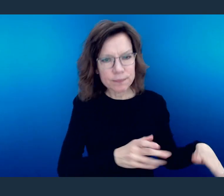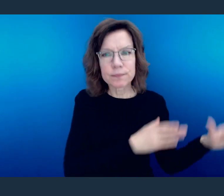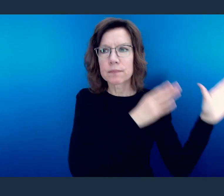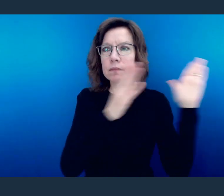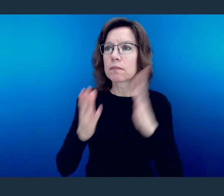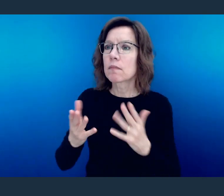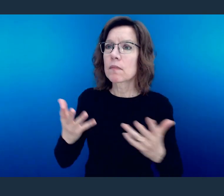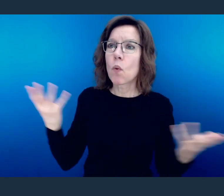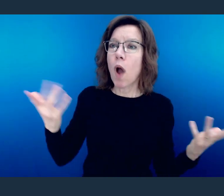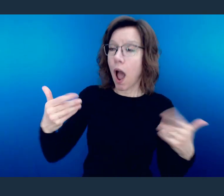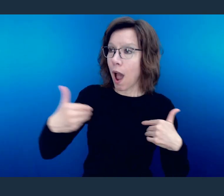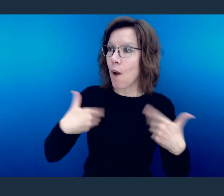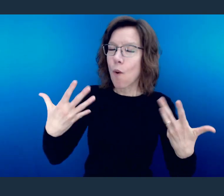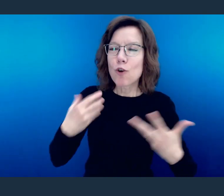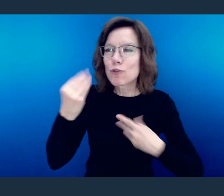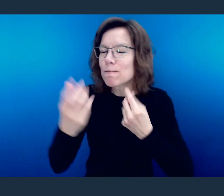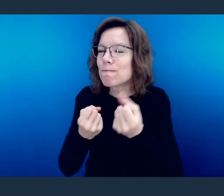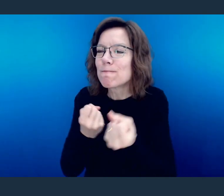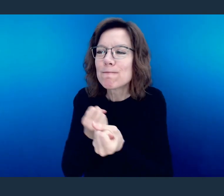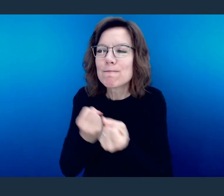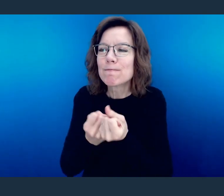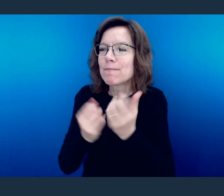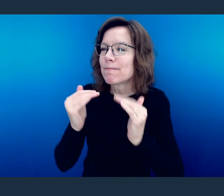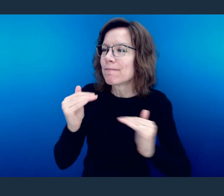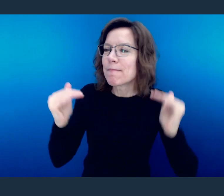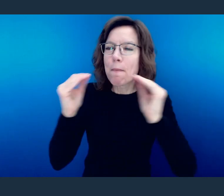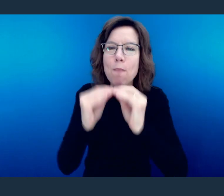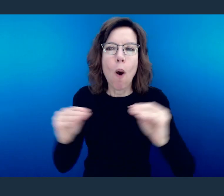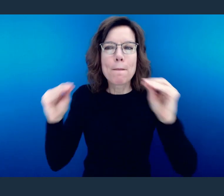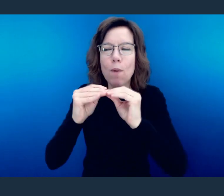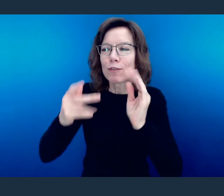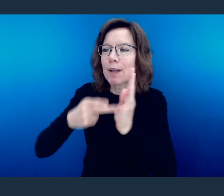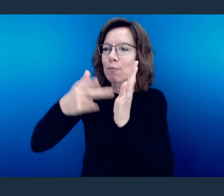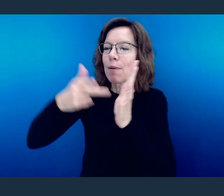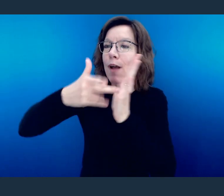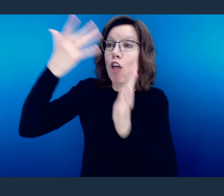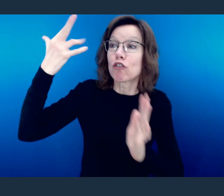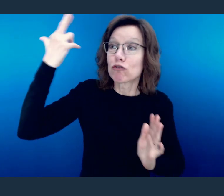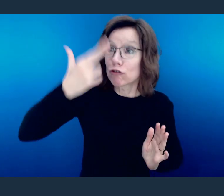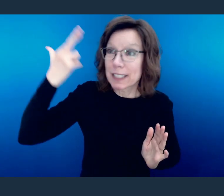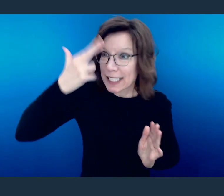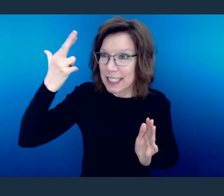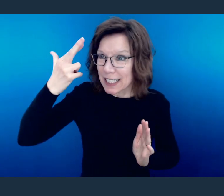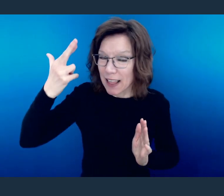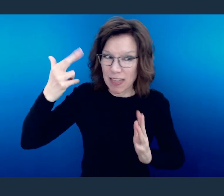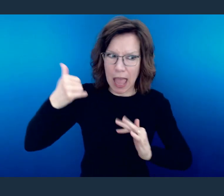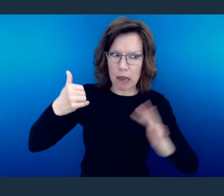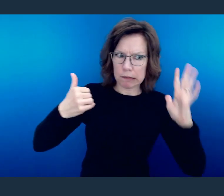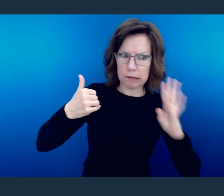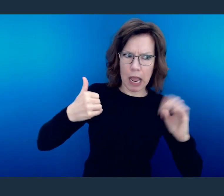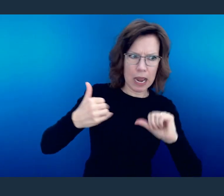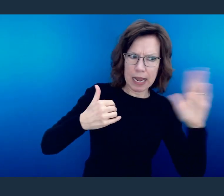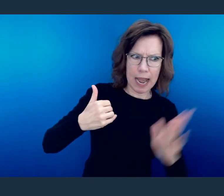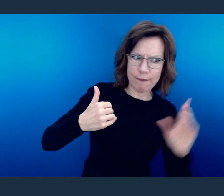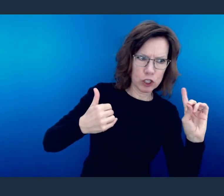The reason that you are trying to outdo and outgive to someone else is because it's going counter to what you've been.